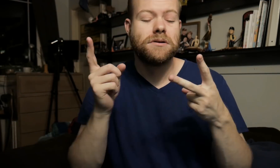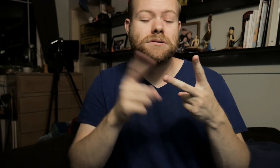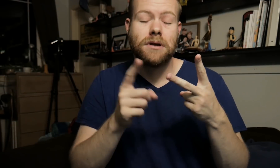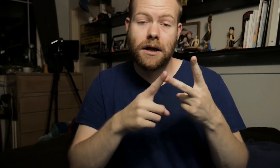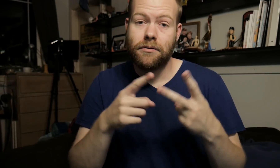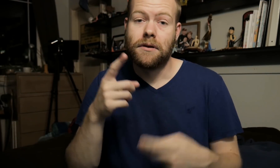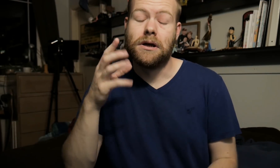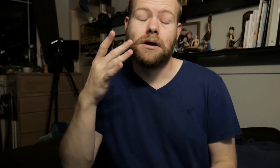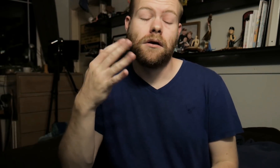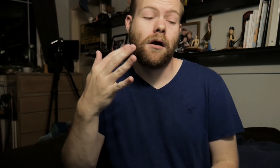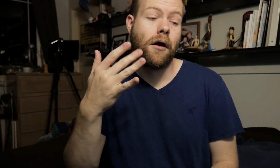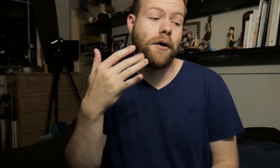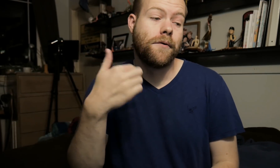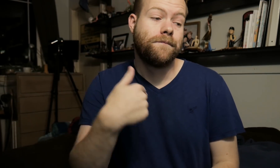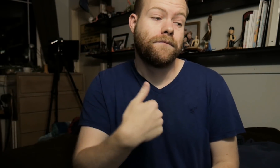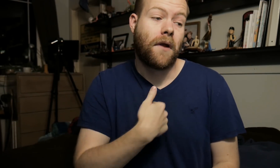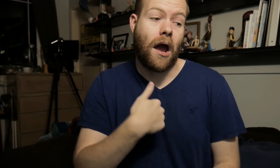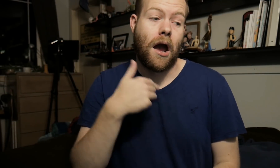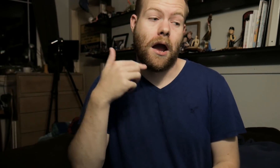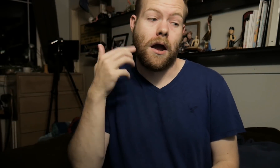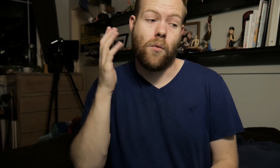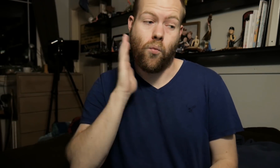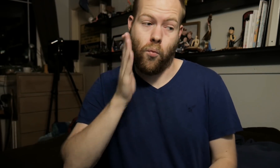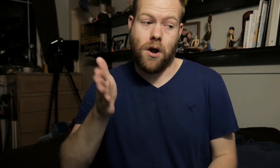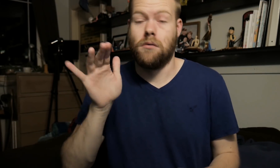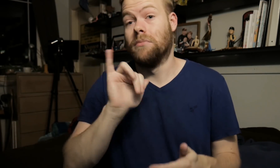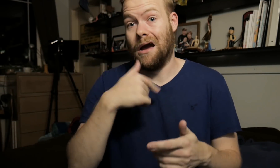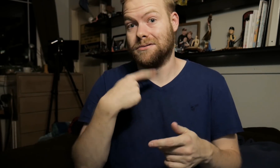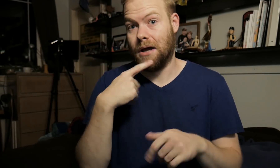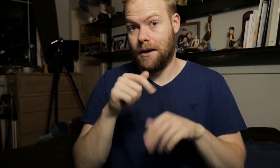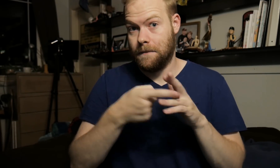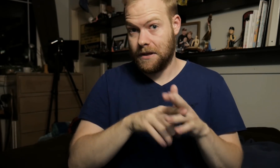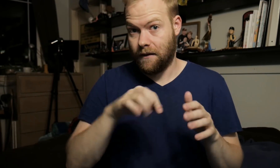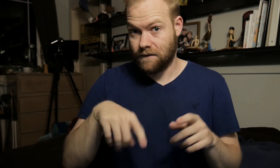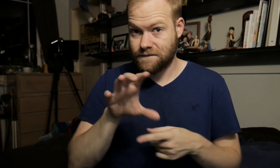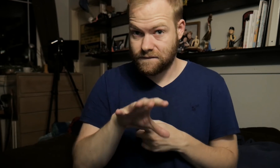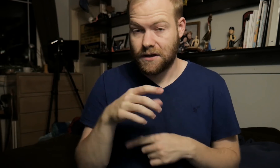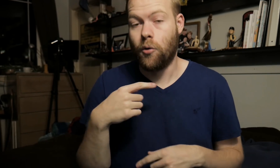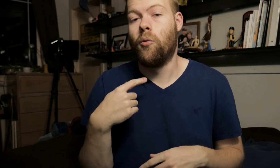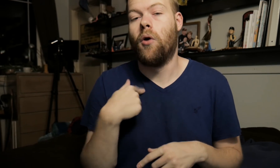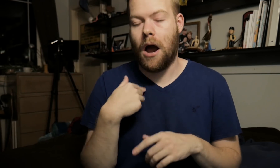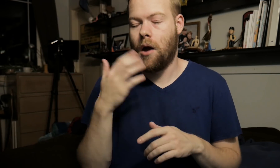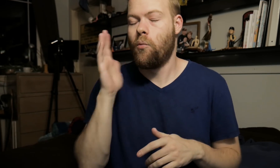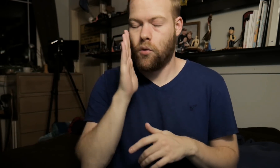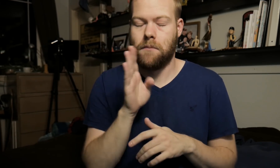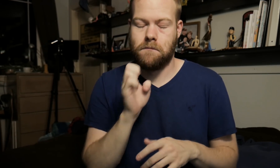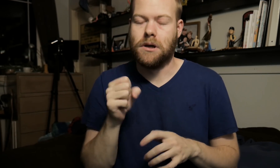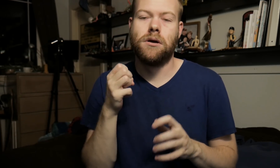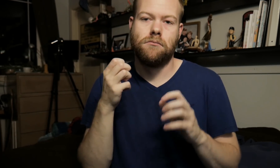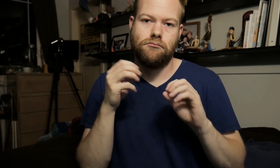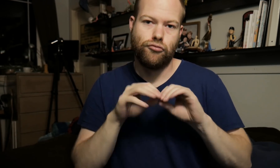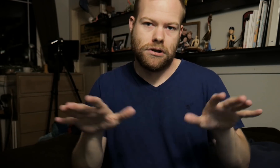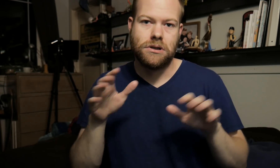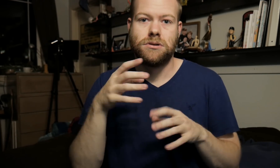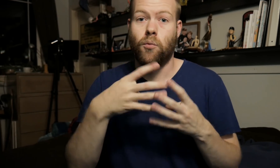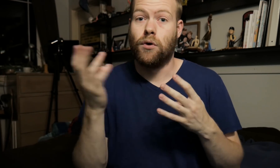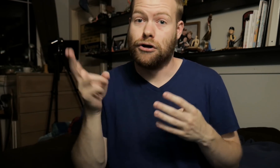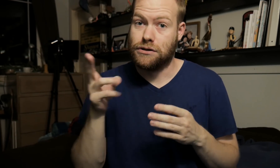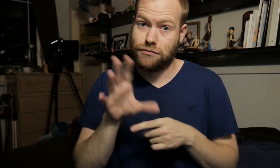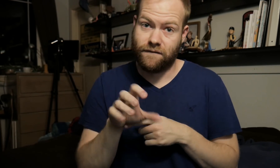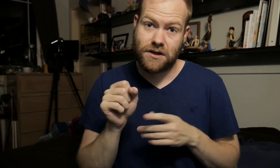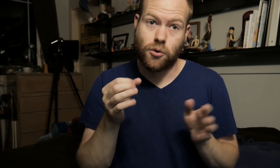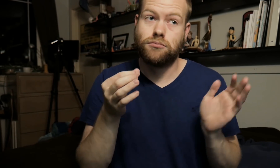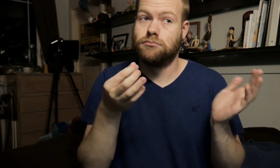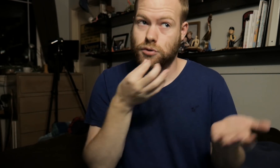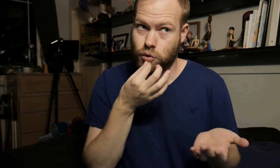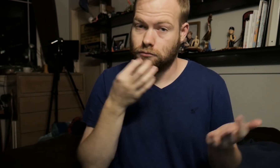Second thing, I will, like I said at the beginning of this video, I will be releasing Queer History videos soon...